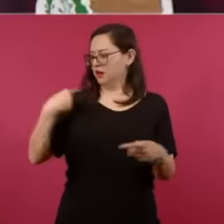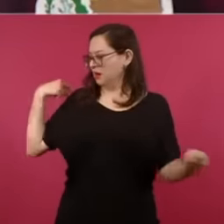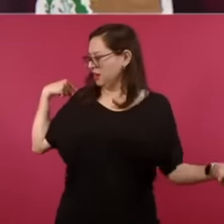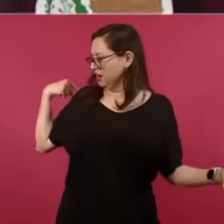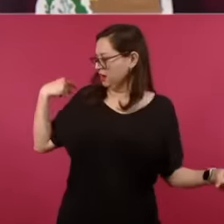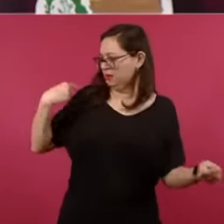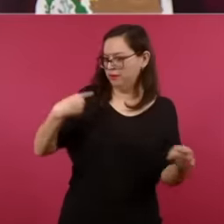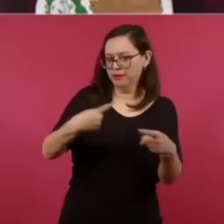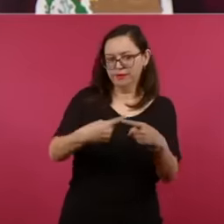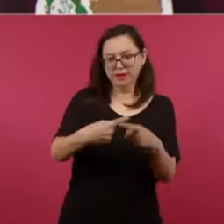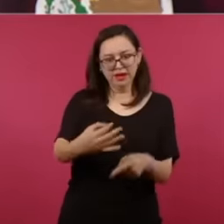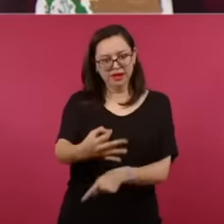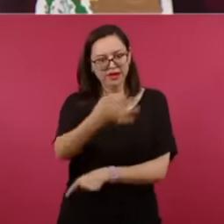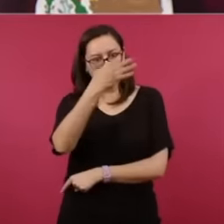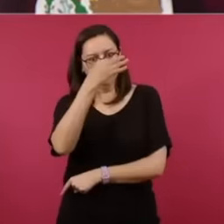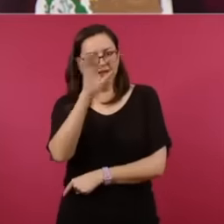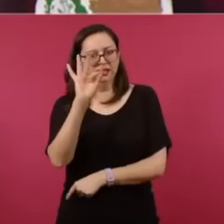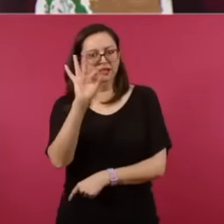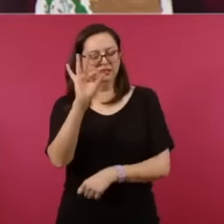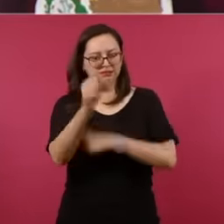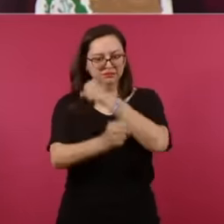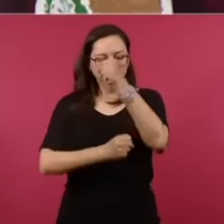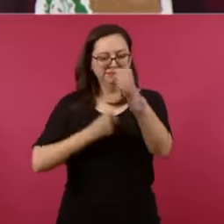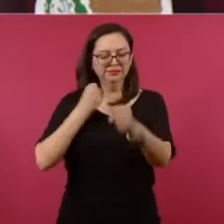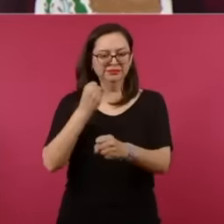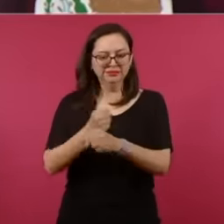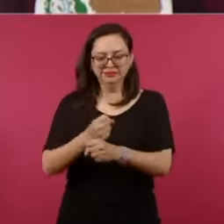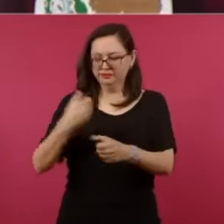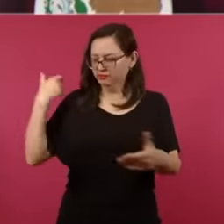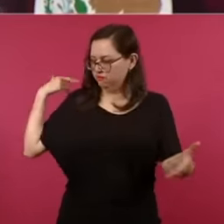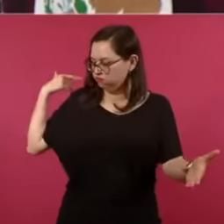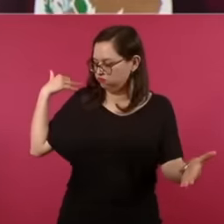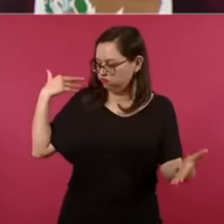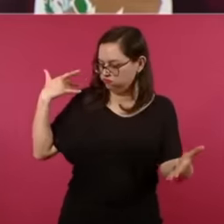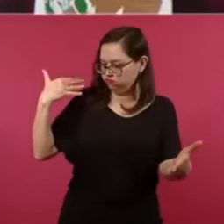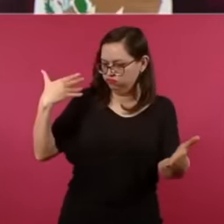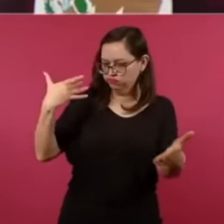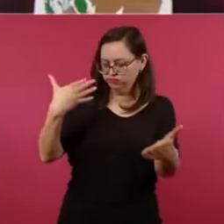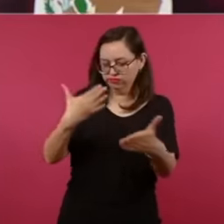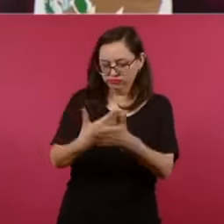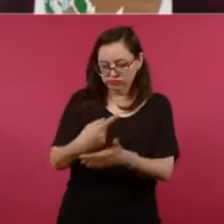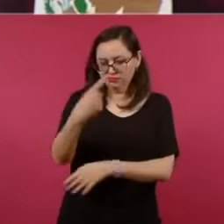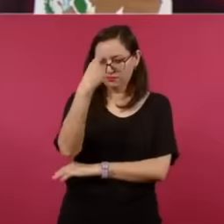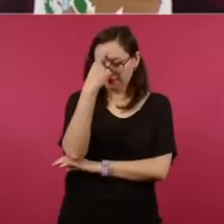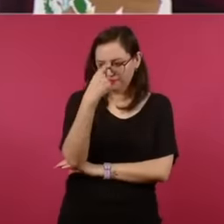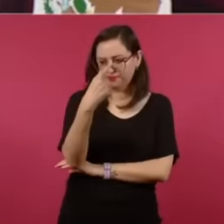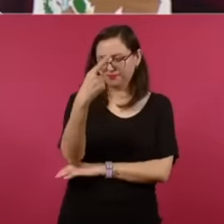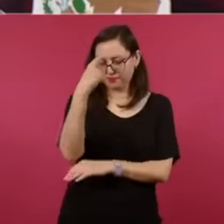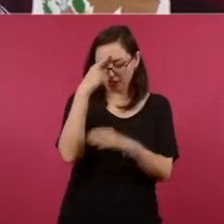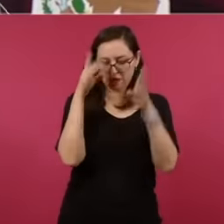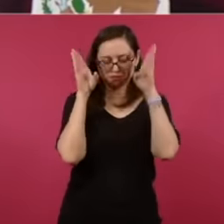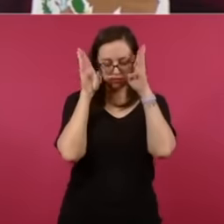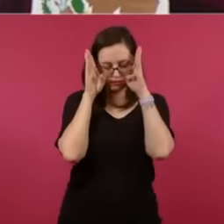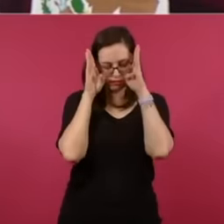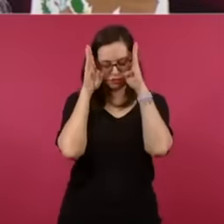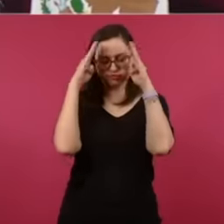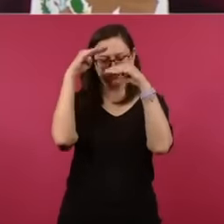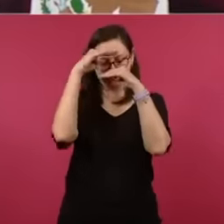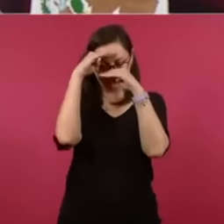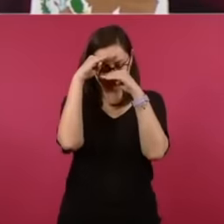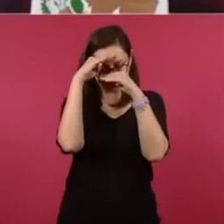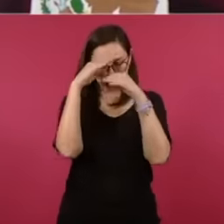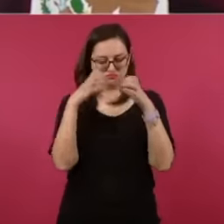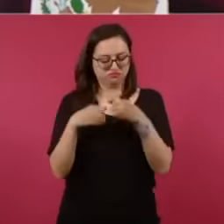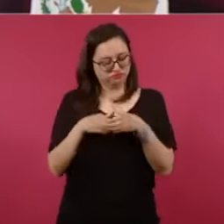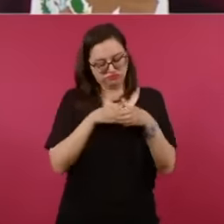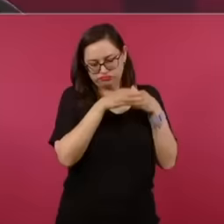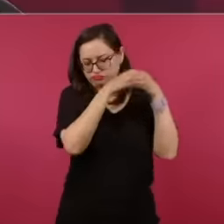life you had a conservative classist racist thought,